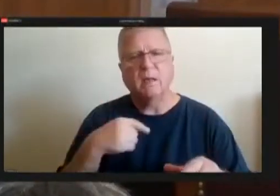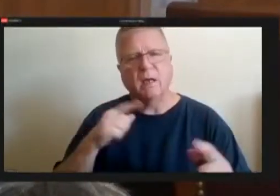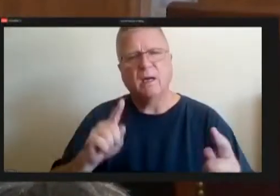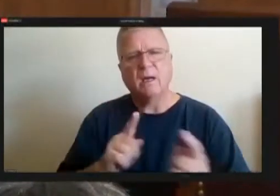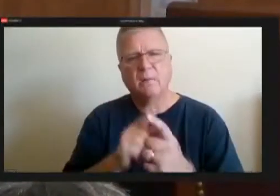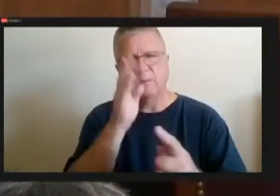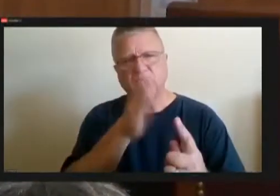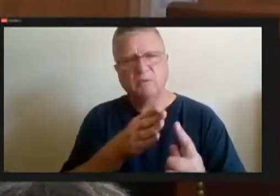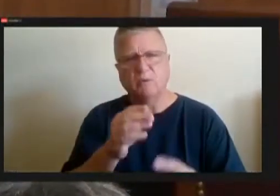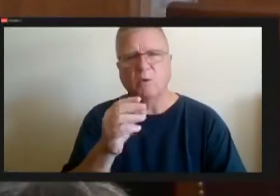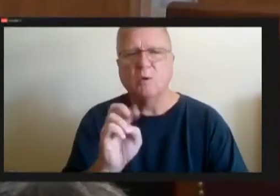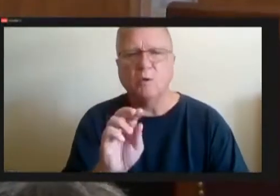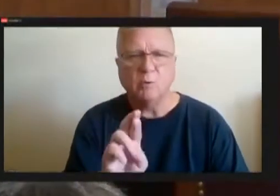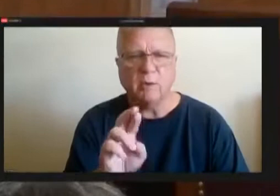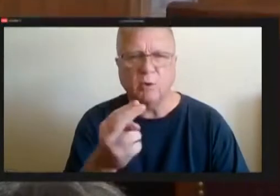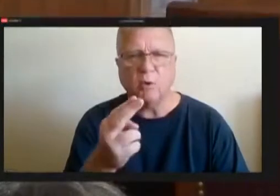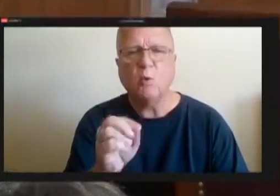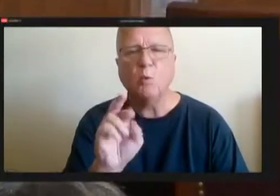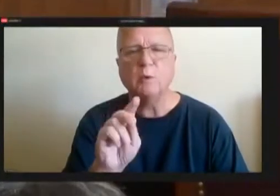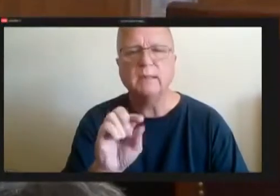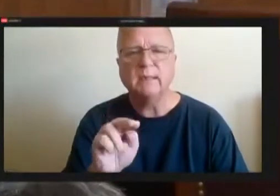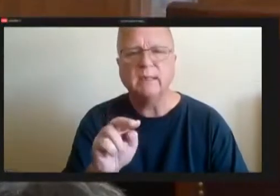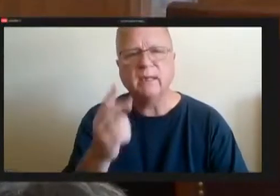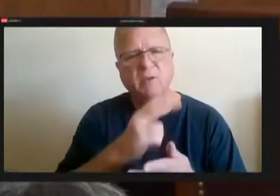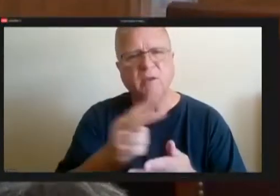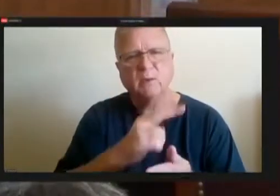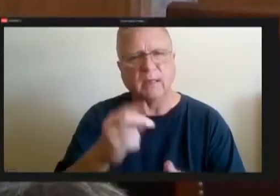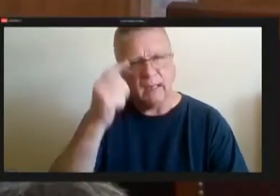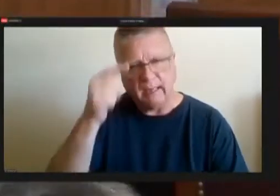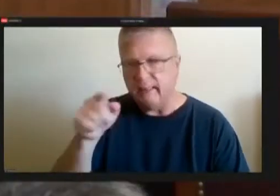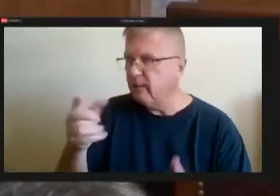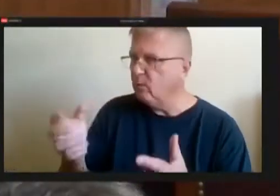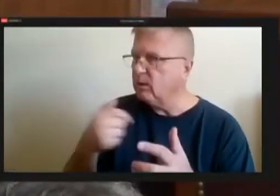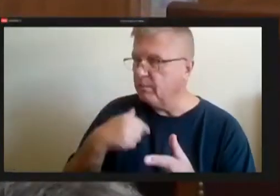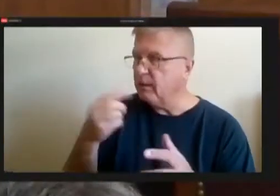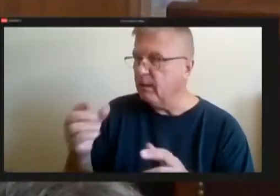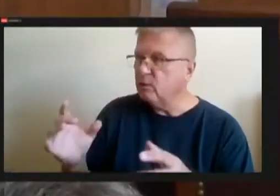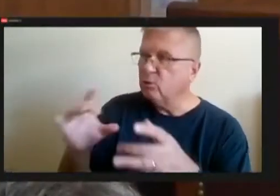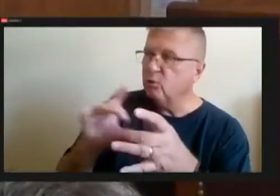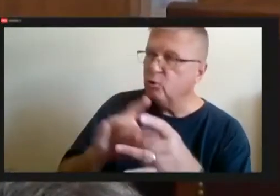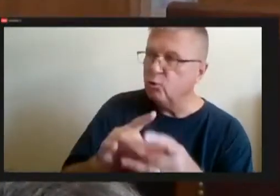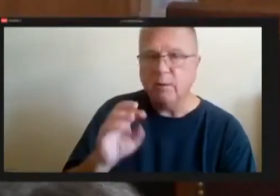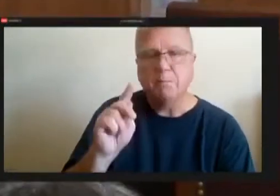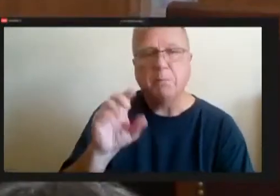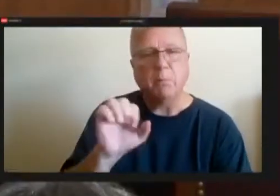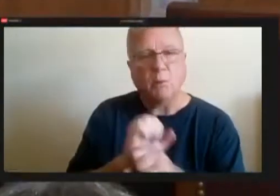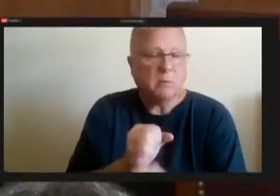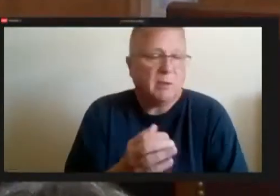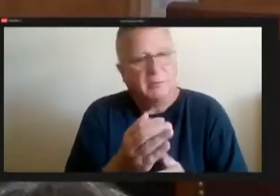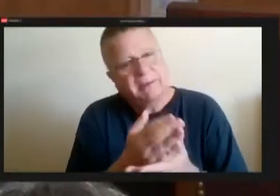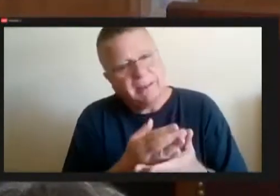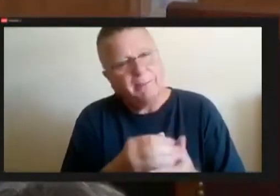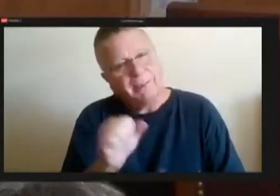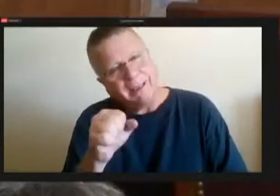I think he thinks I want to be in public works which, to a certain degree I do, but we felt,